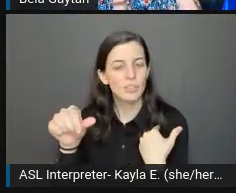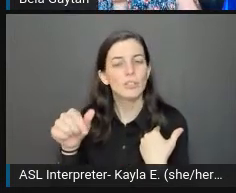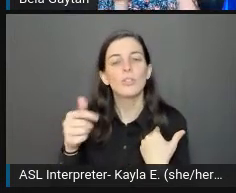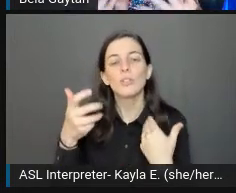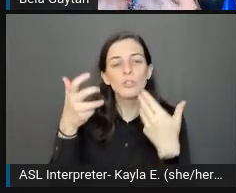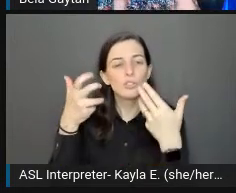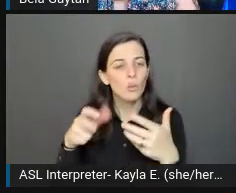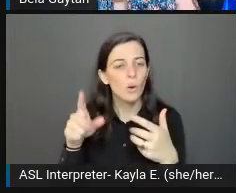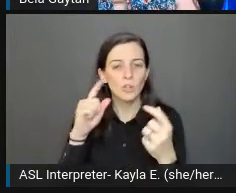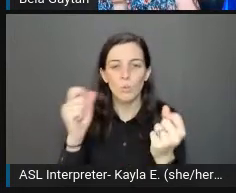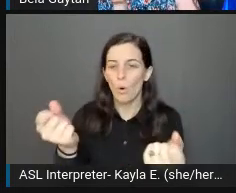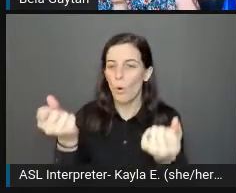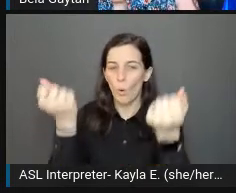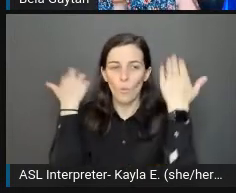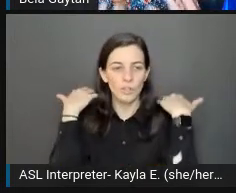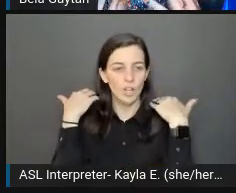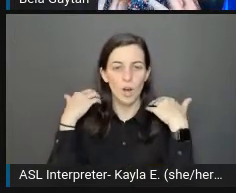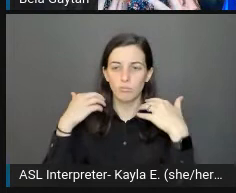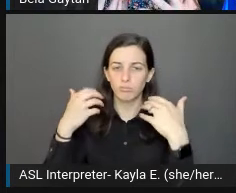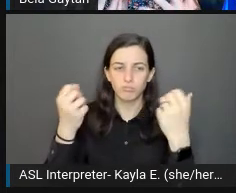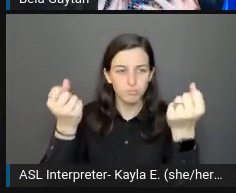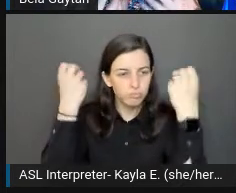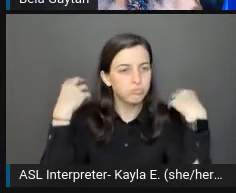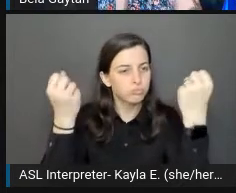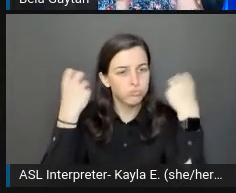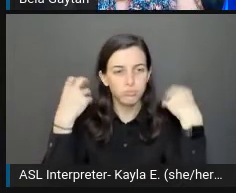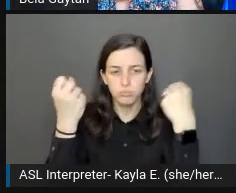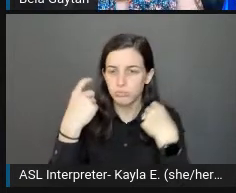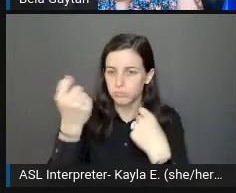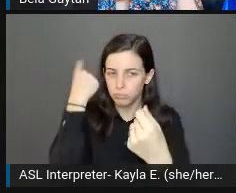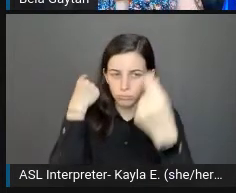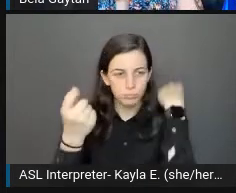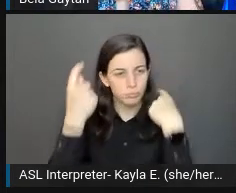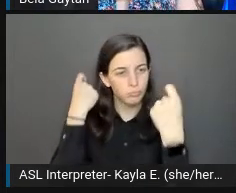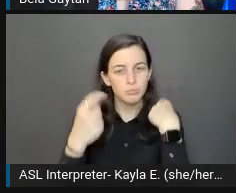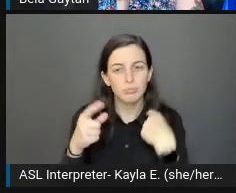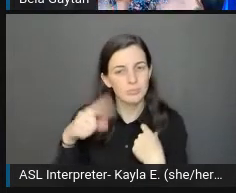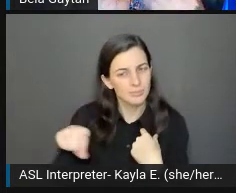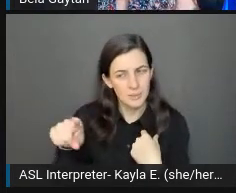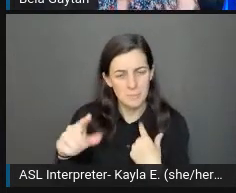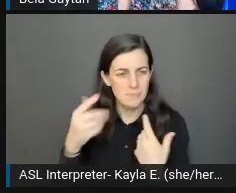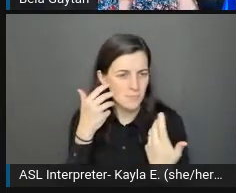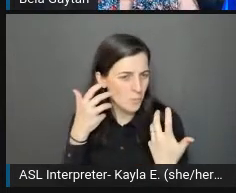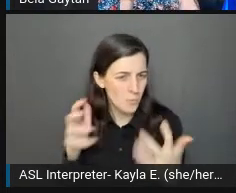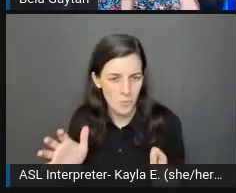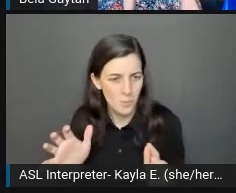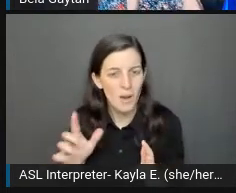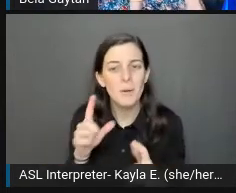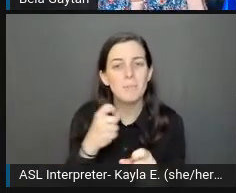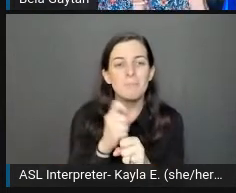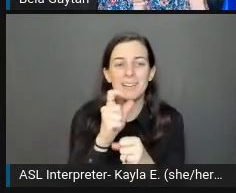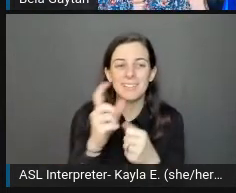and just making the content as accessible, and easily digestible as possible.